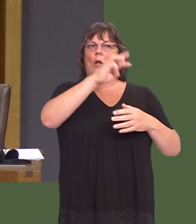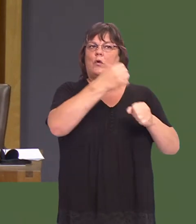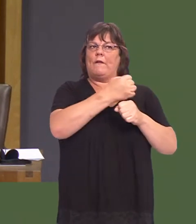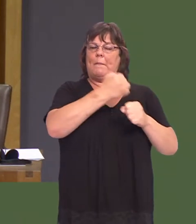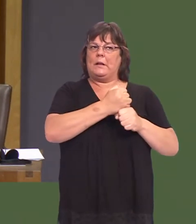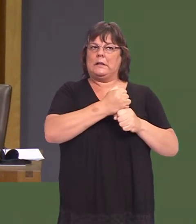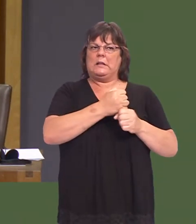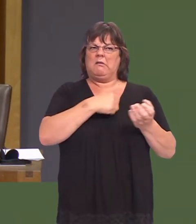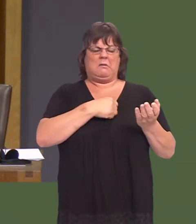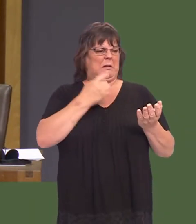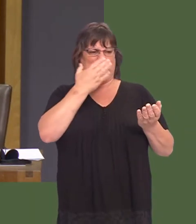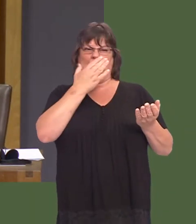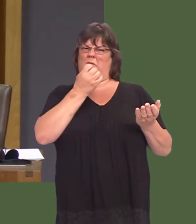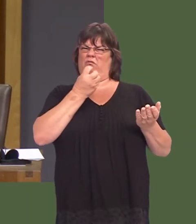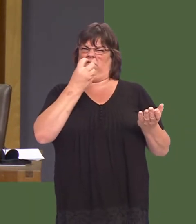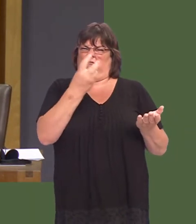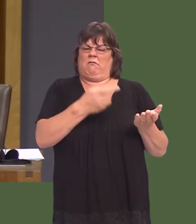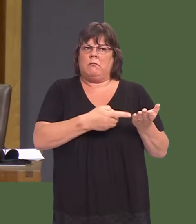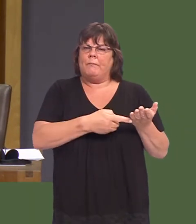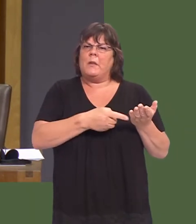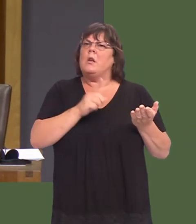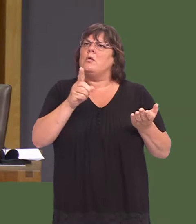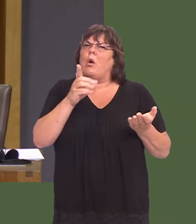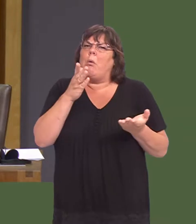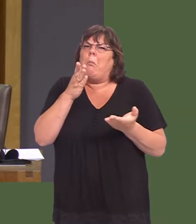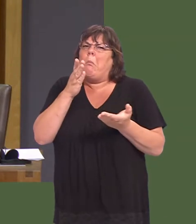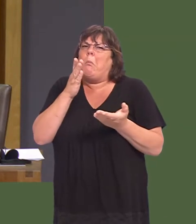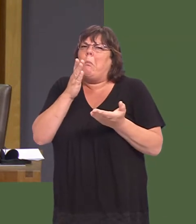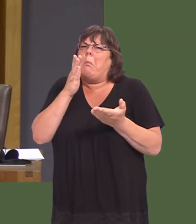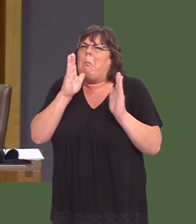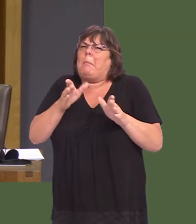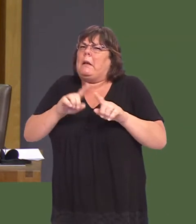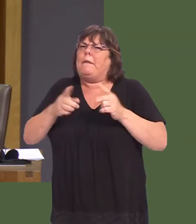ridiculous. And therefore, there must be a way through this.